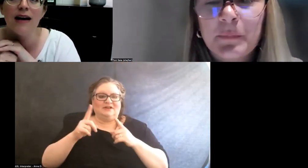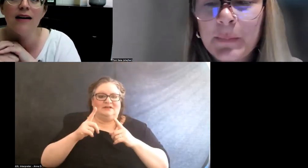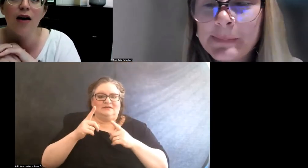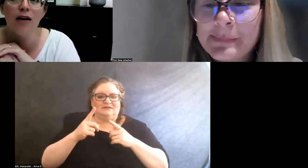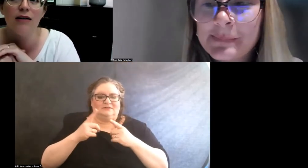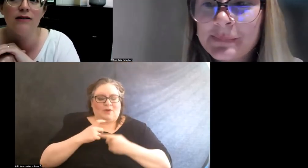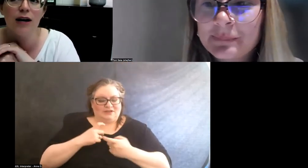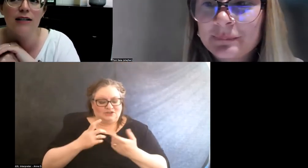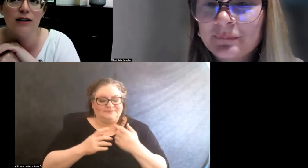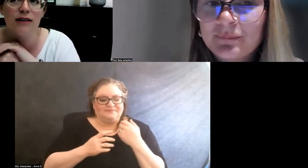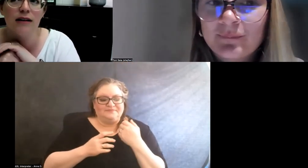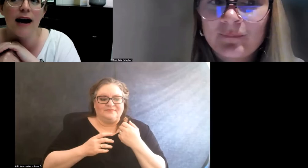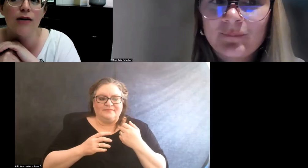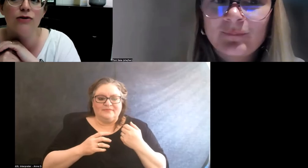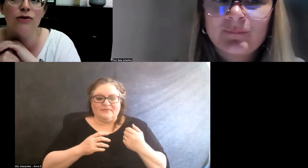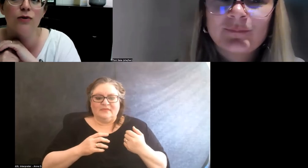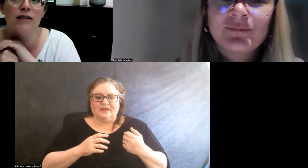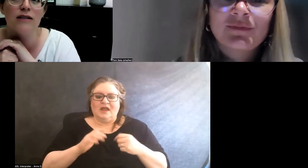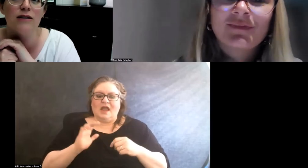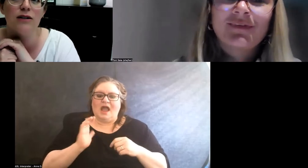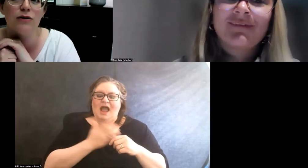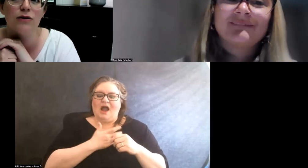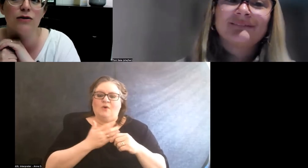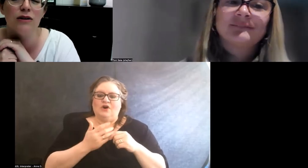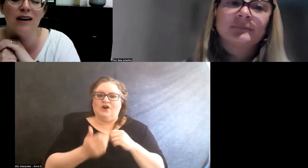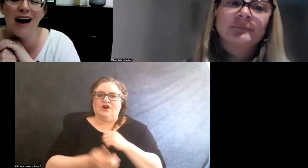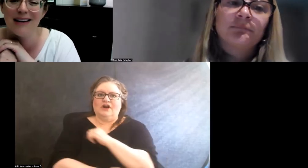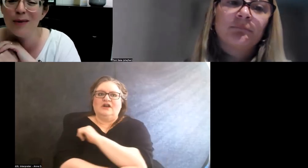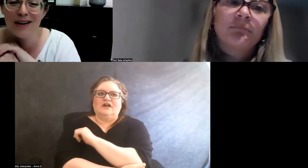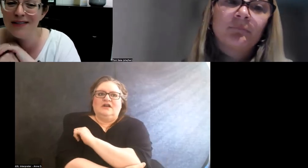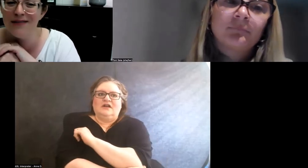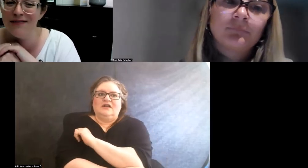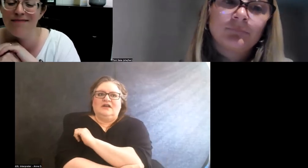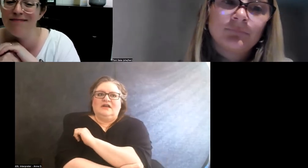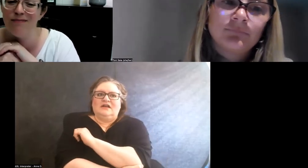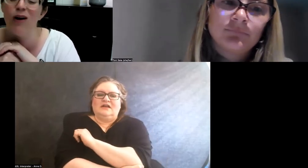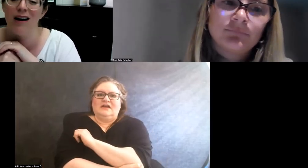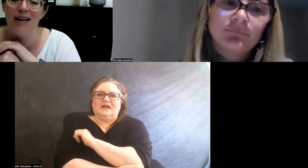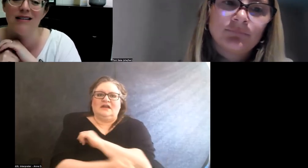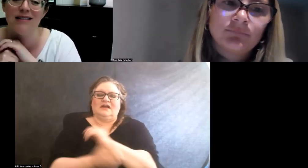And our strategy in the lounge was to, I think, we could work on this.